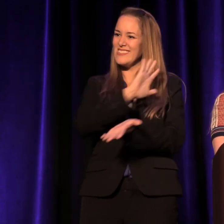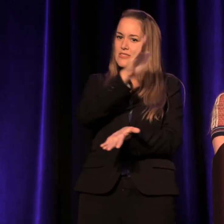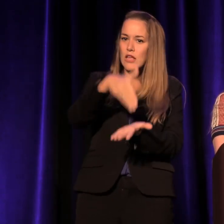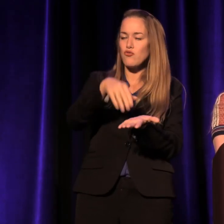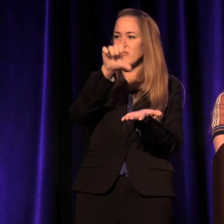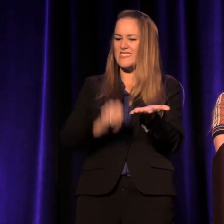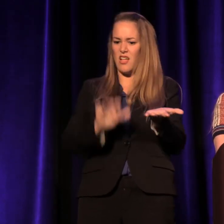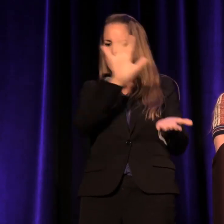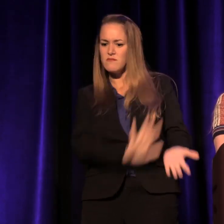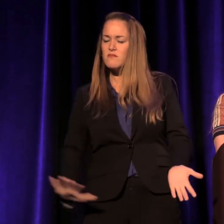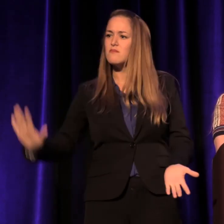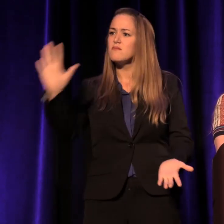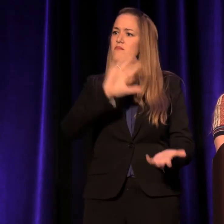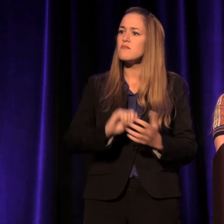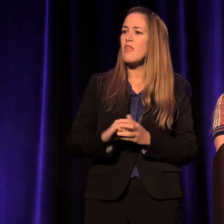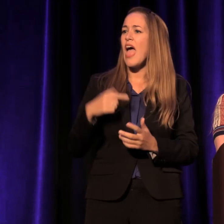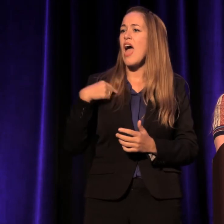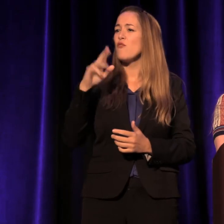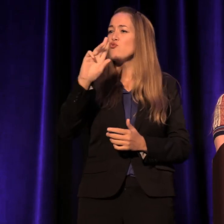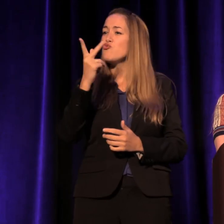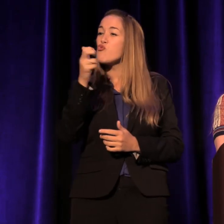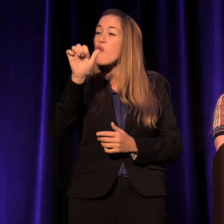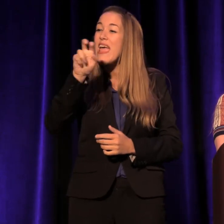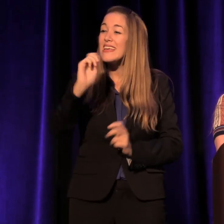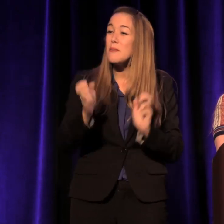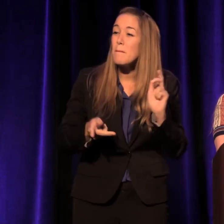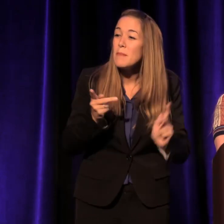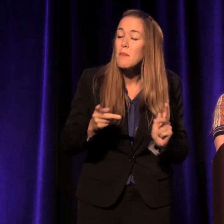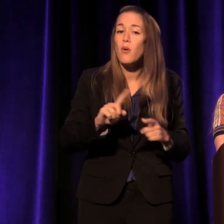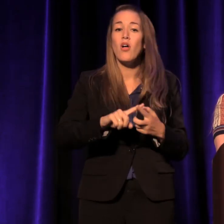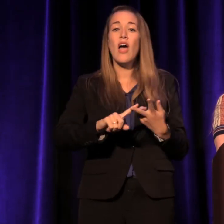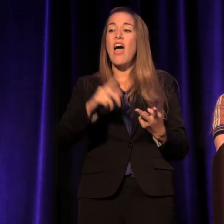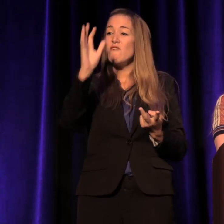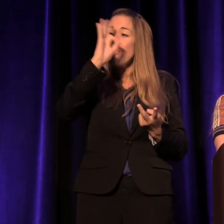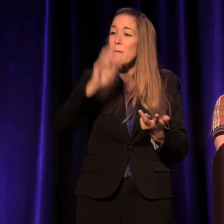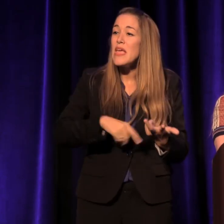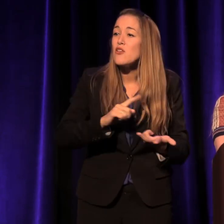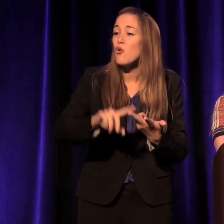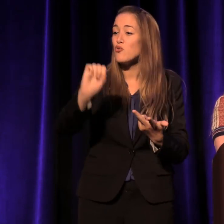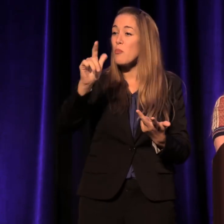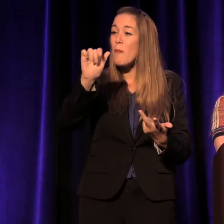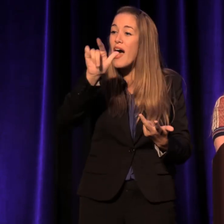There are Ukrainians and Filipinos and Somalis. There are Vietnamese people and Koreans